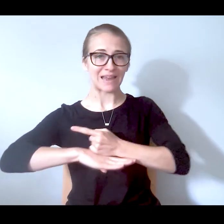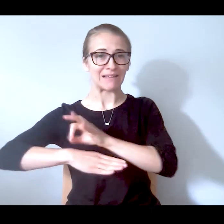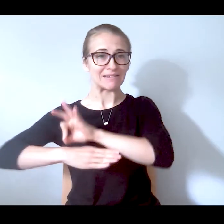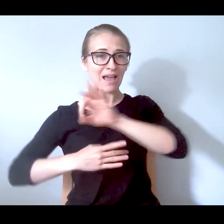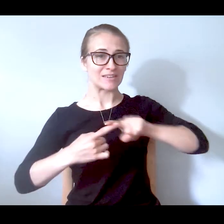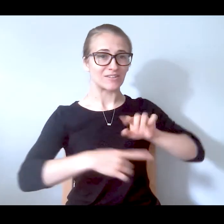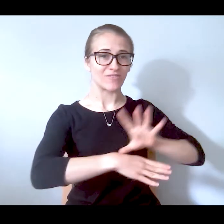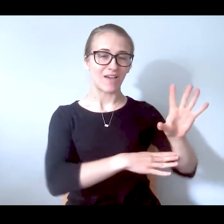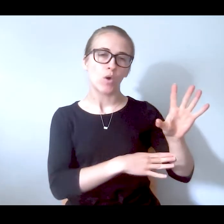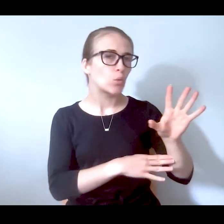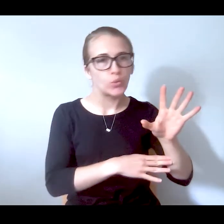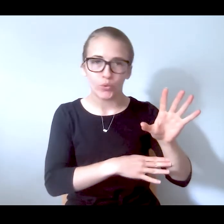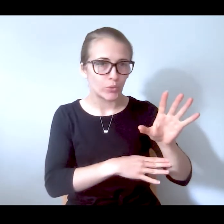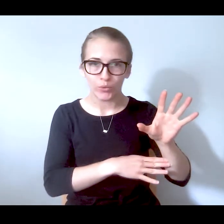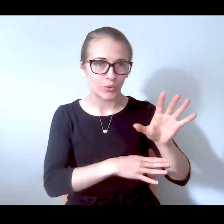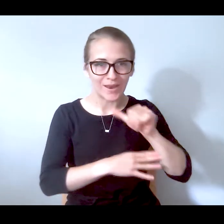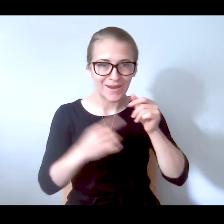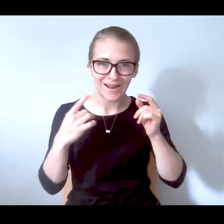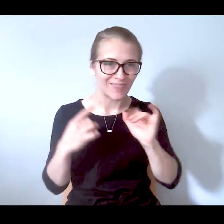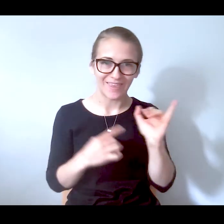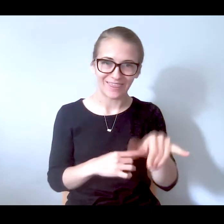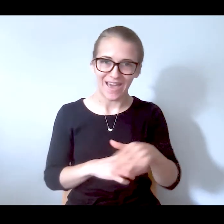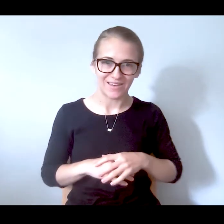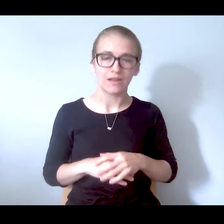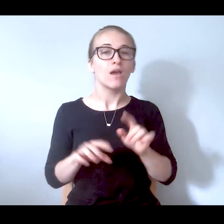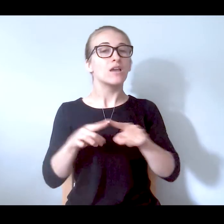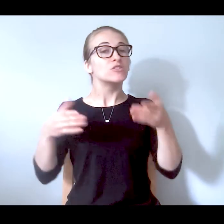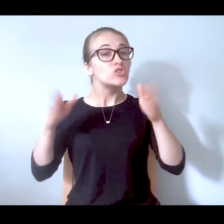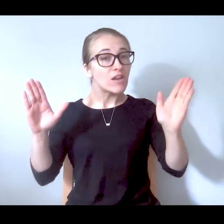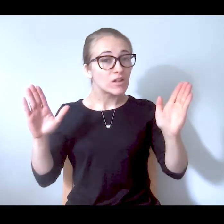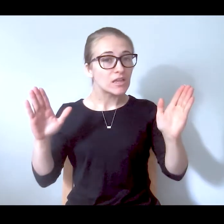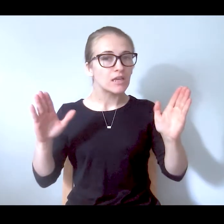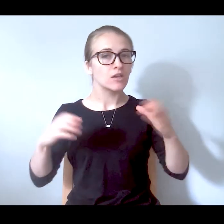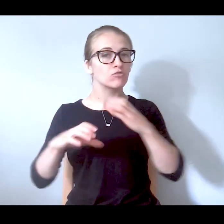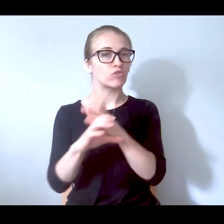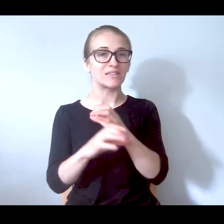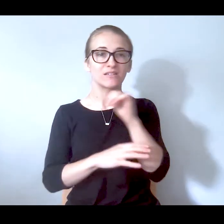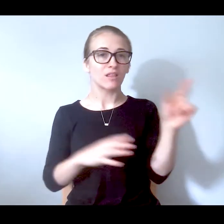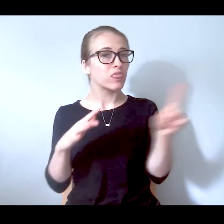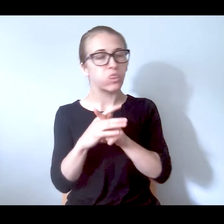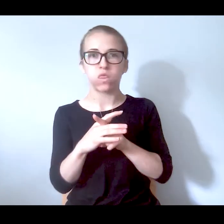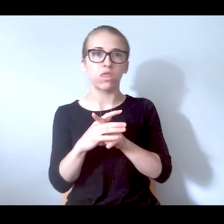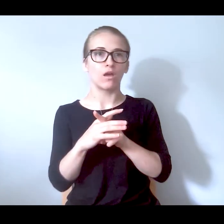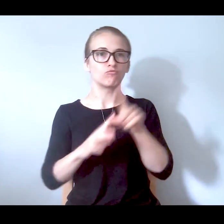business-day schedule where it will happen from 9:00 to 5:00, but generally it doesn't come out of the